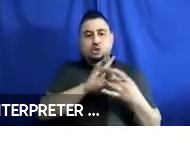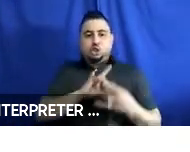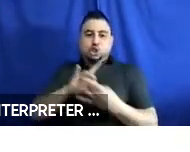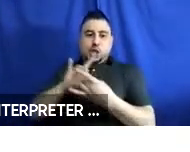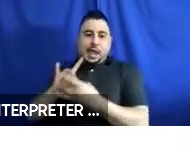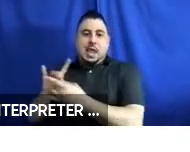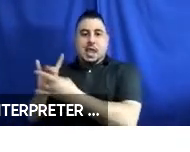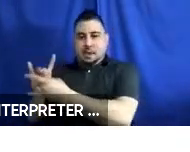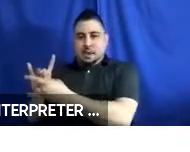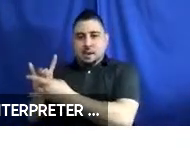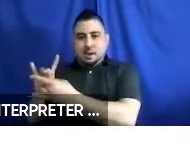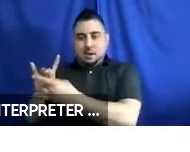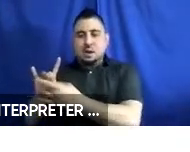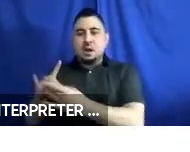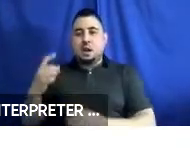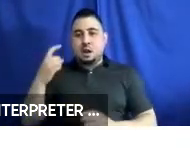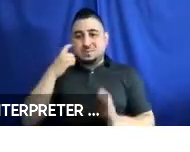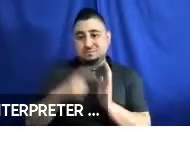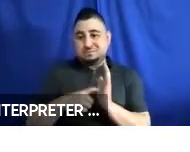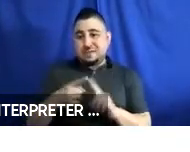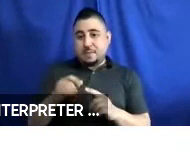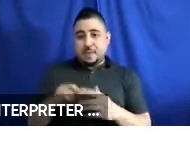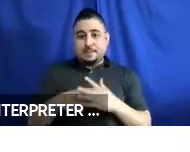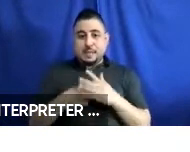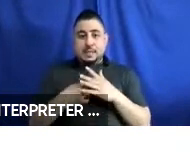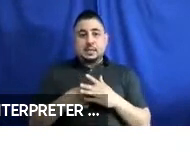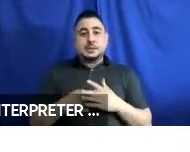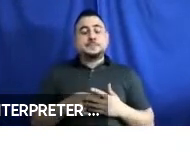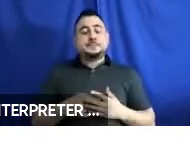just acknowledging that from the beginning. Next, please.